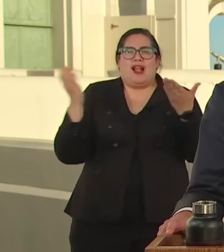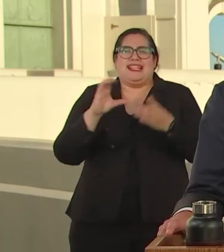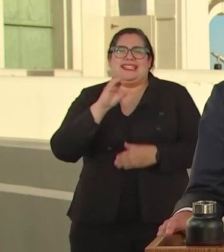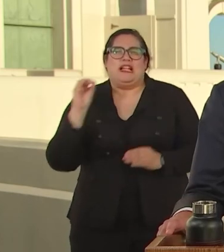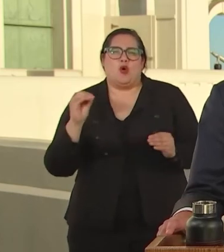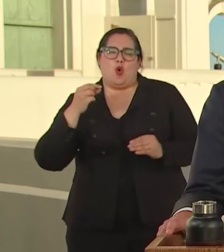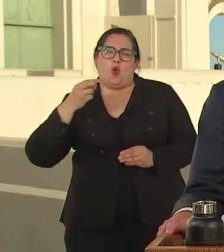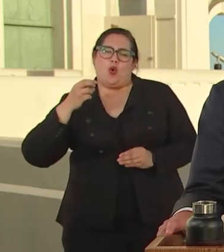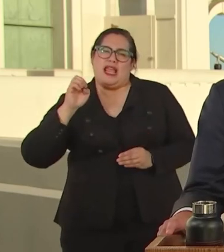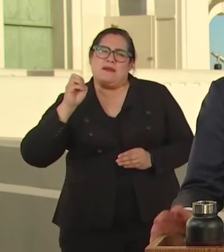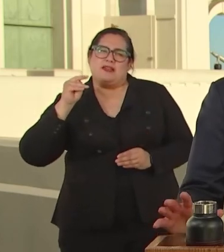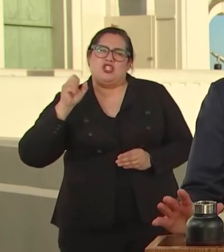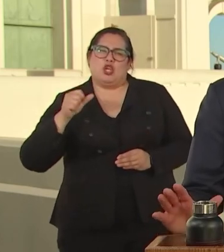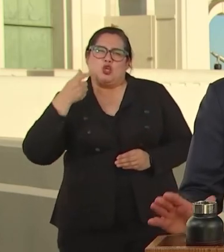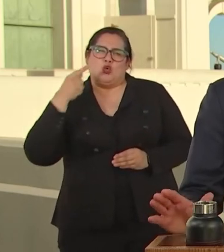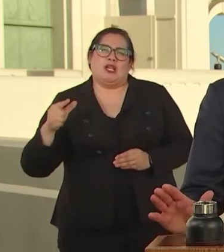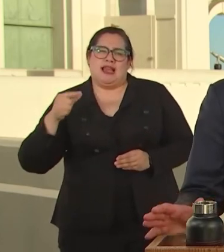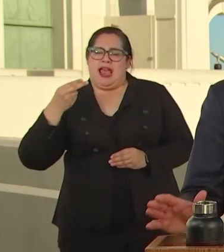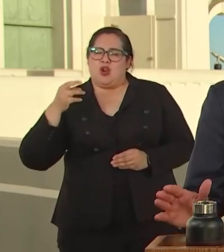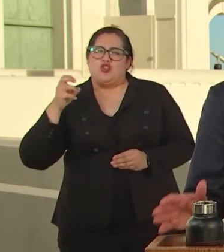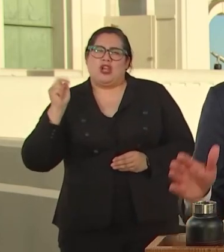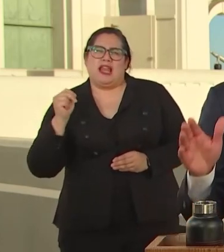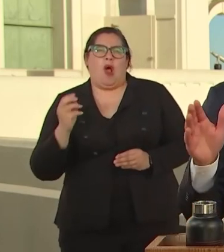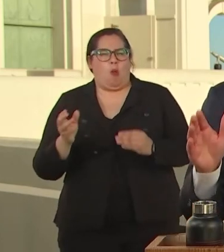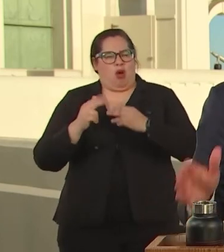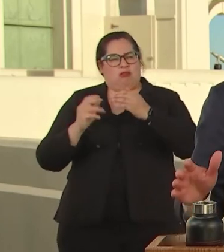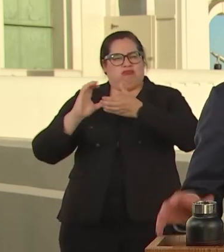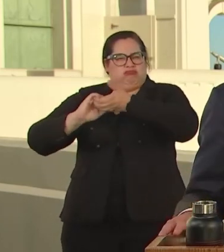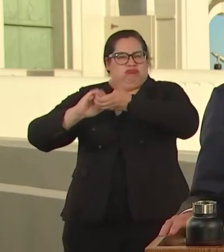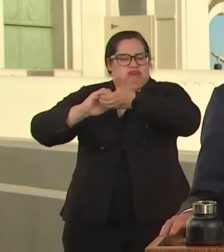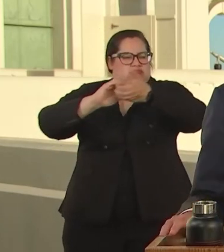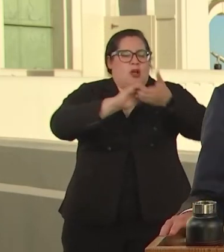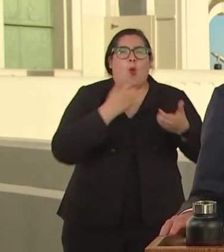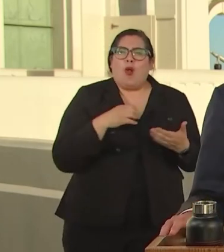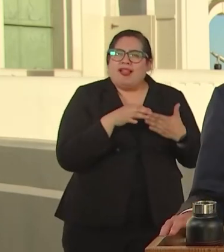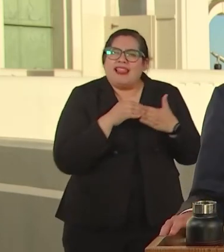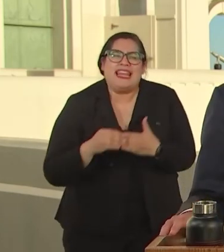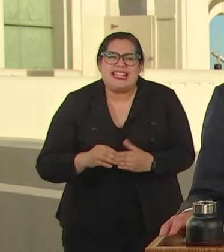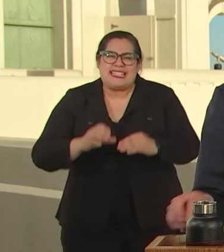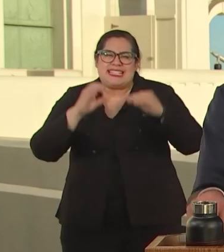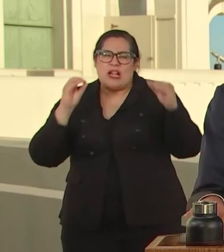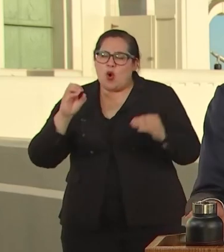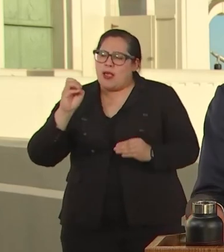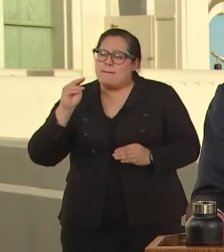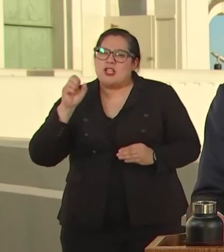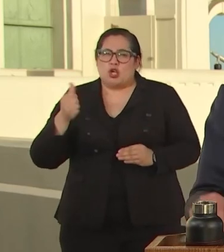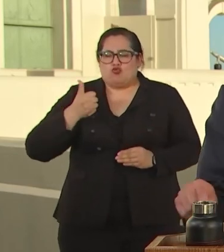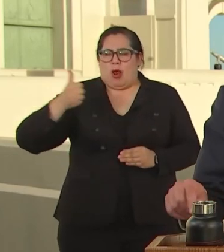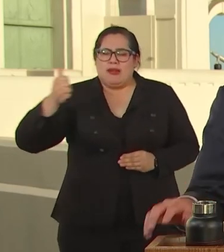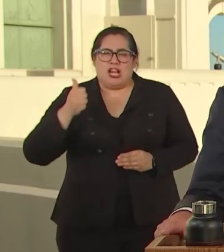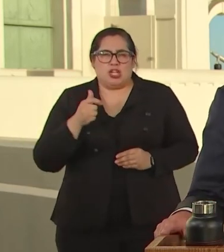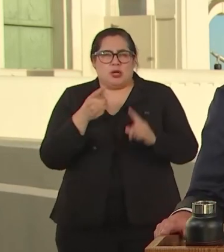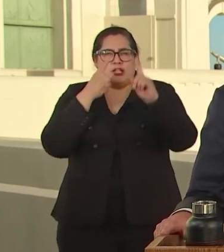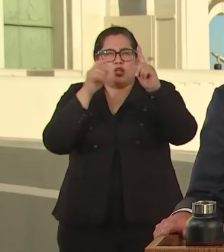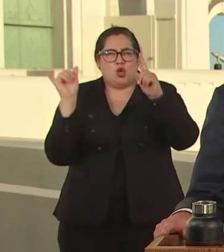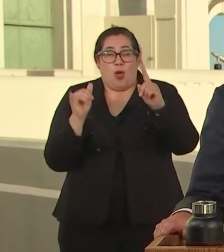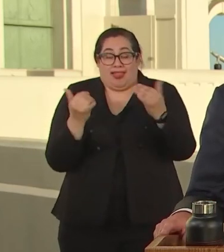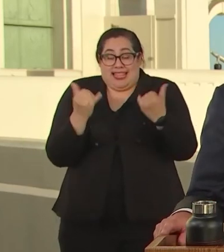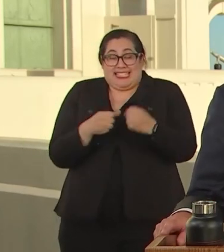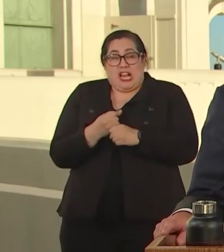POWER PLANT IN UTAH. AND HERE LEADING A ZERO TRANSPORTATION, WE WOULD HAVE